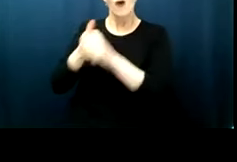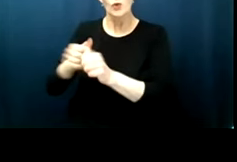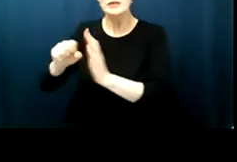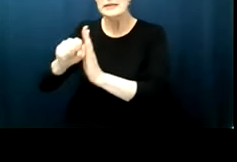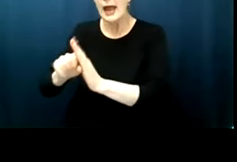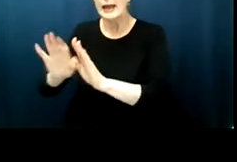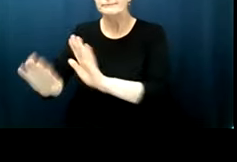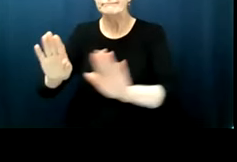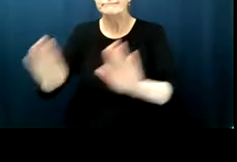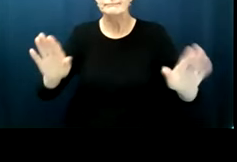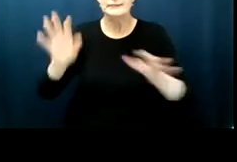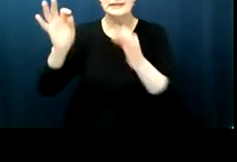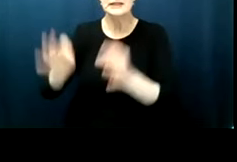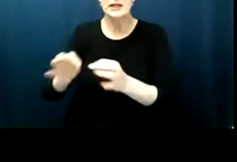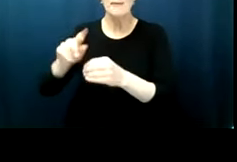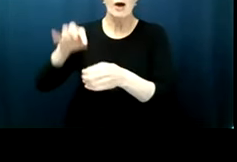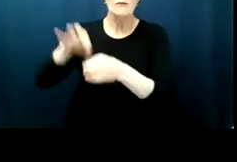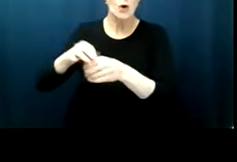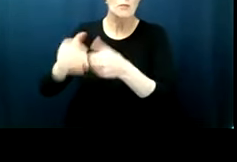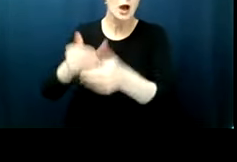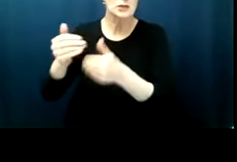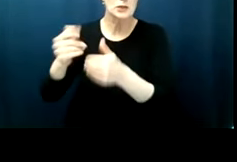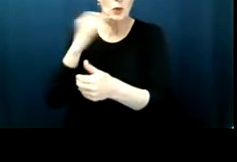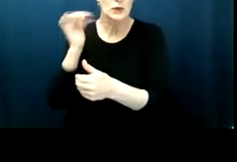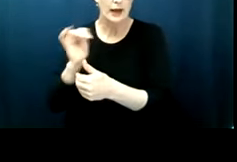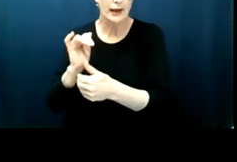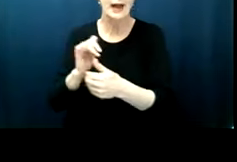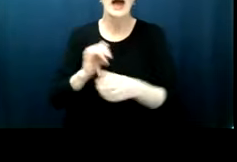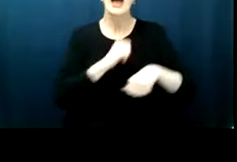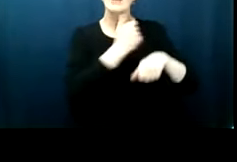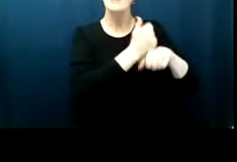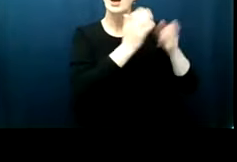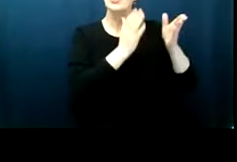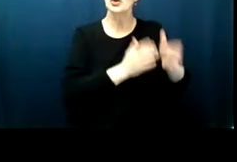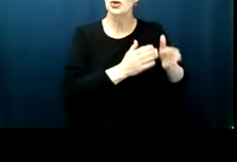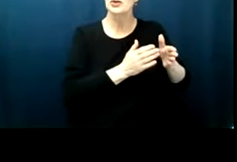how the vote and how elections will proceed the founders were largely dismissive of the idea that